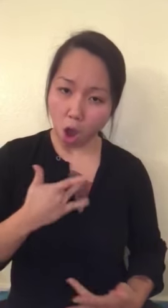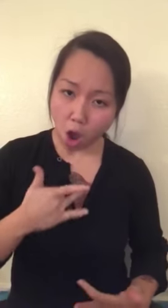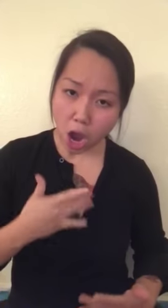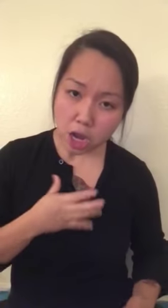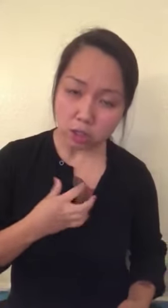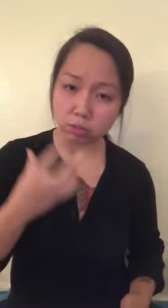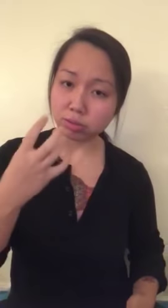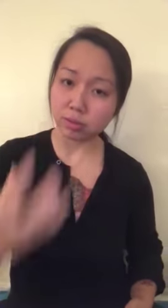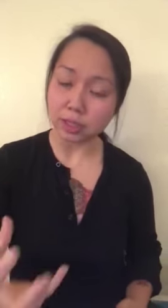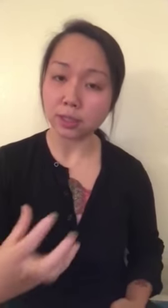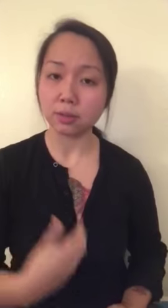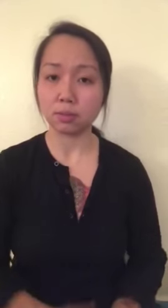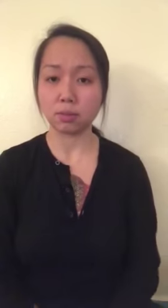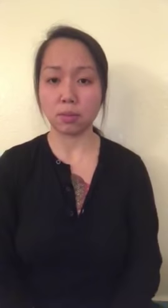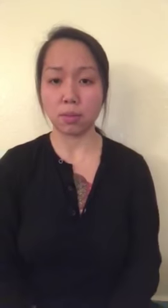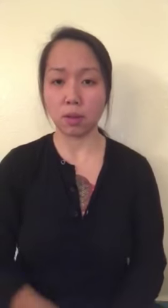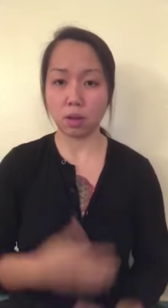It's a part of our hearts.